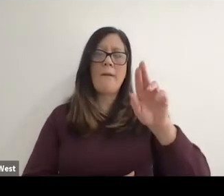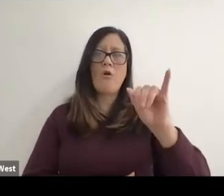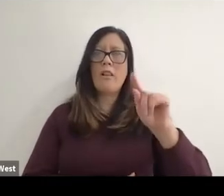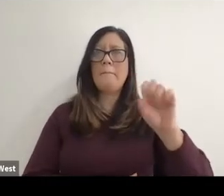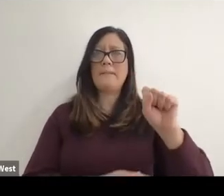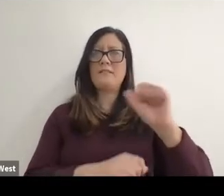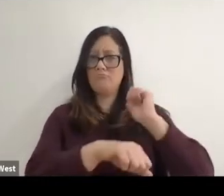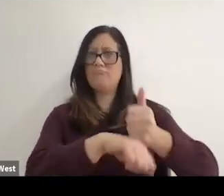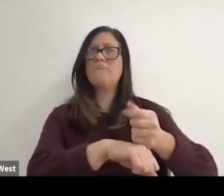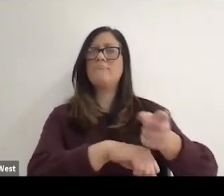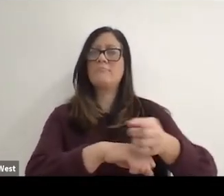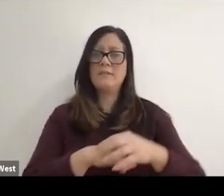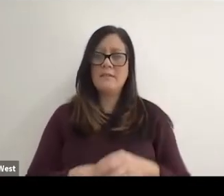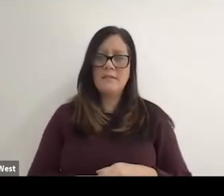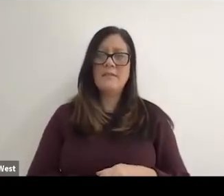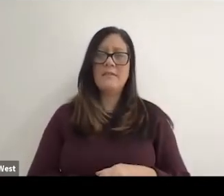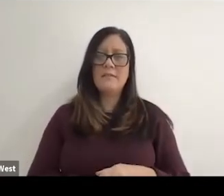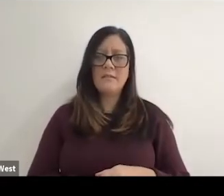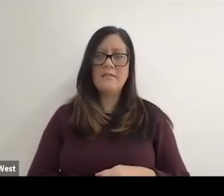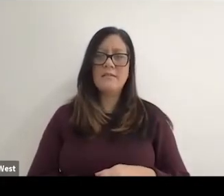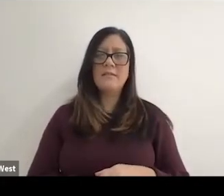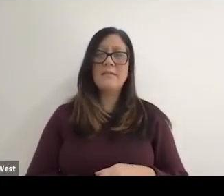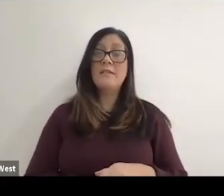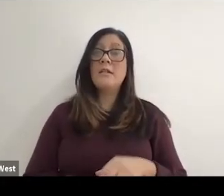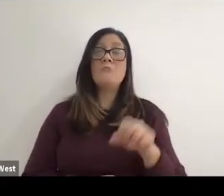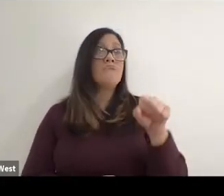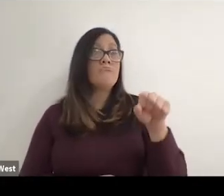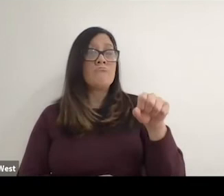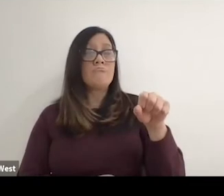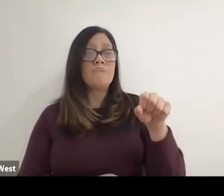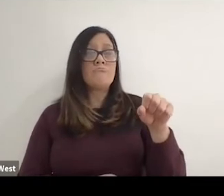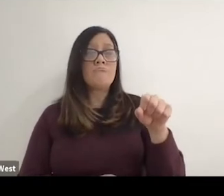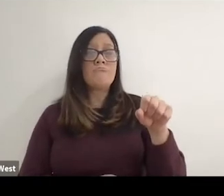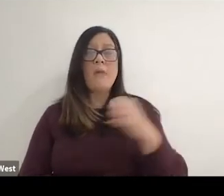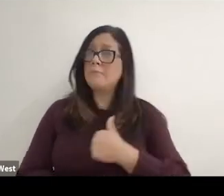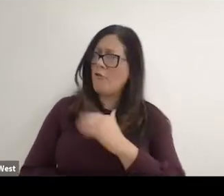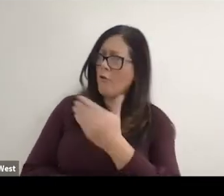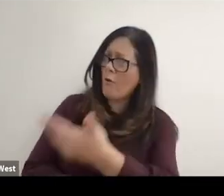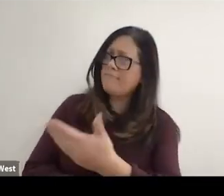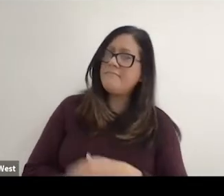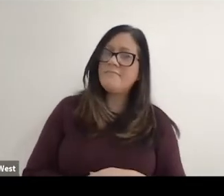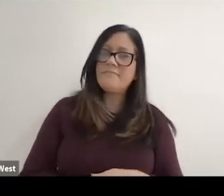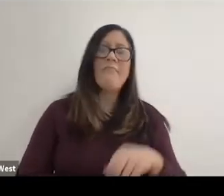Yeah. Paralympic version but. Sorry. Go ahead, yes